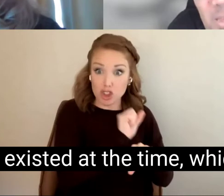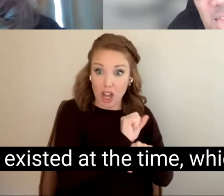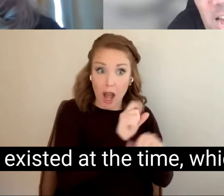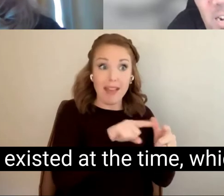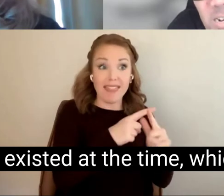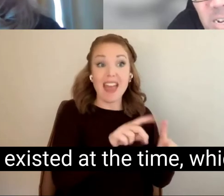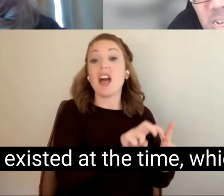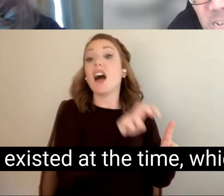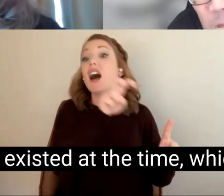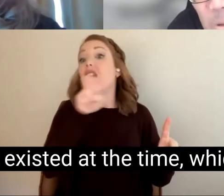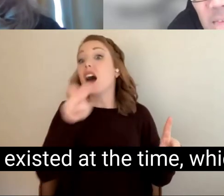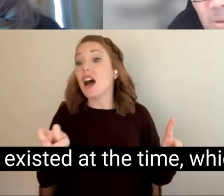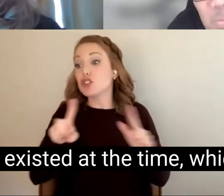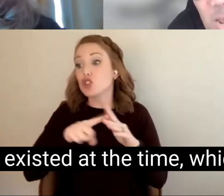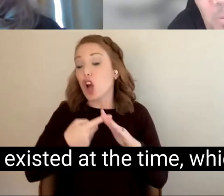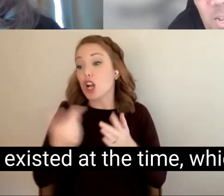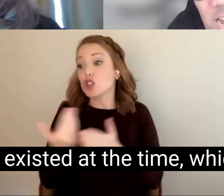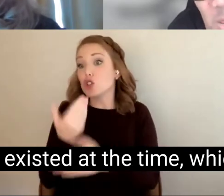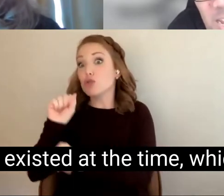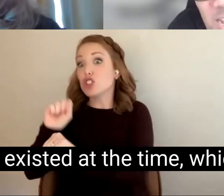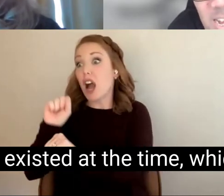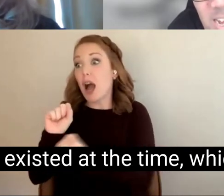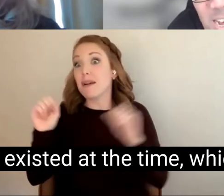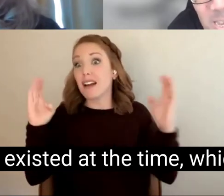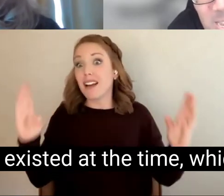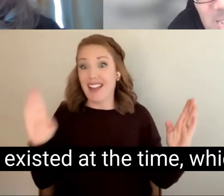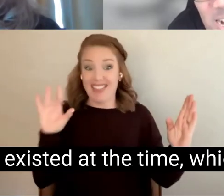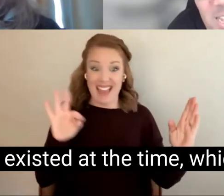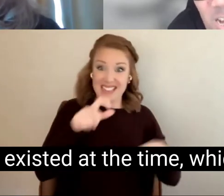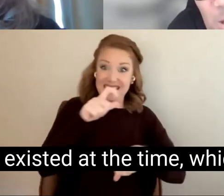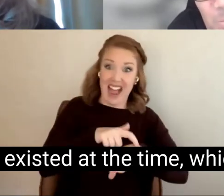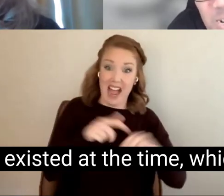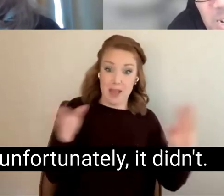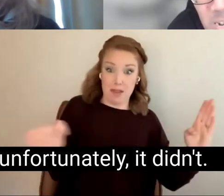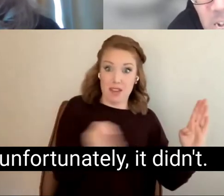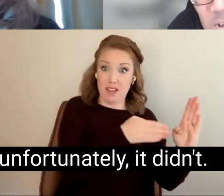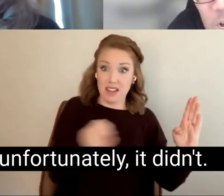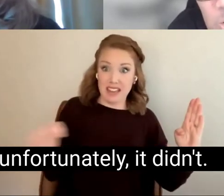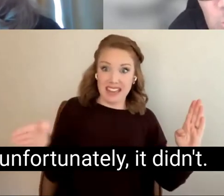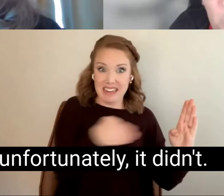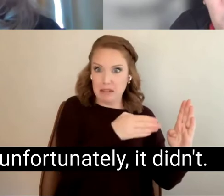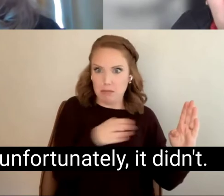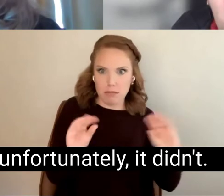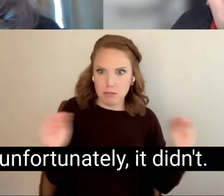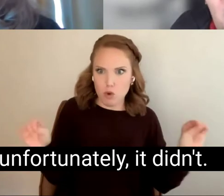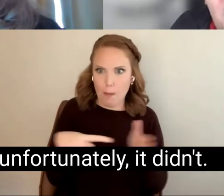that existed at the time, which unfortunately, it didn't.